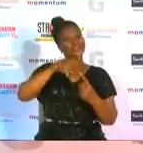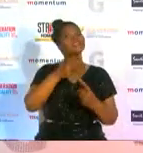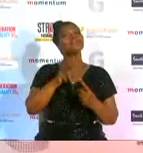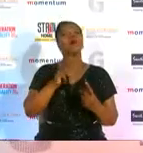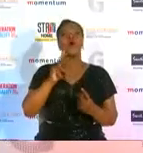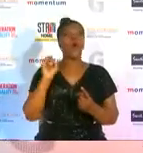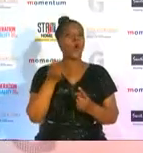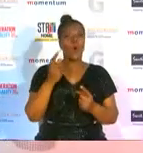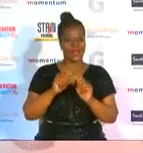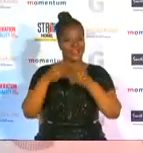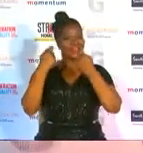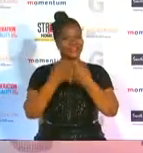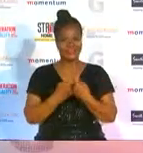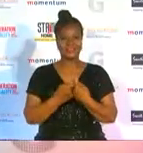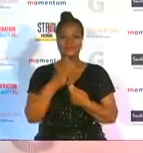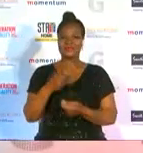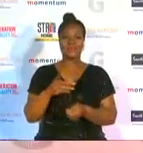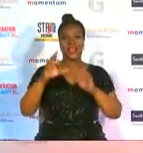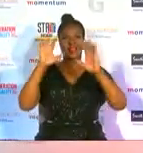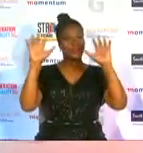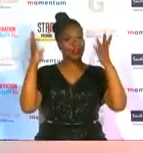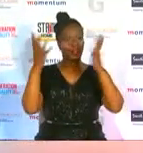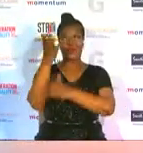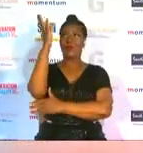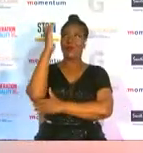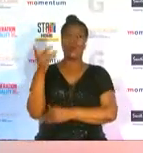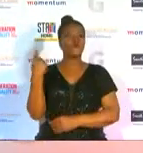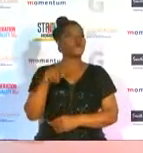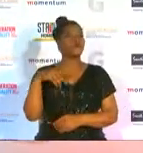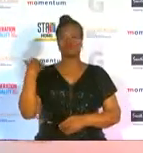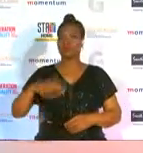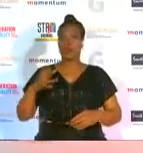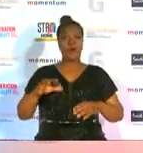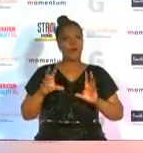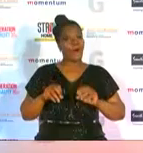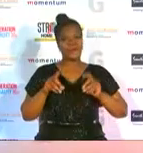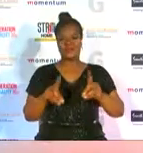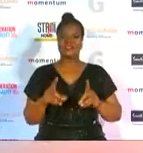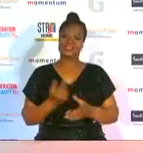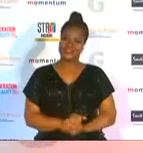team and all glory to god for this amazing opportunity as well as congratulations to all other finalists